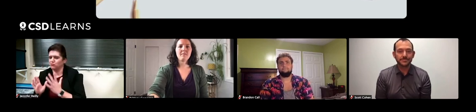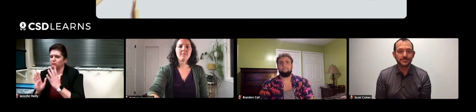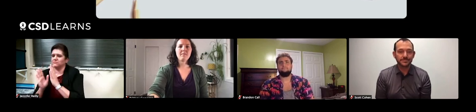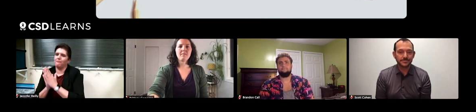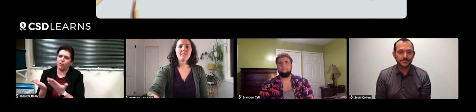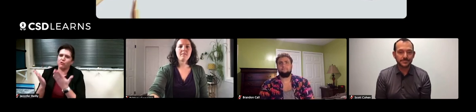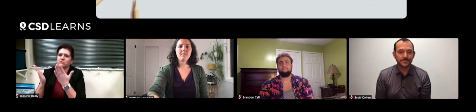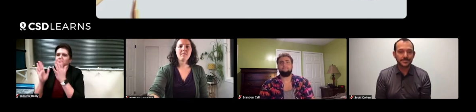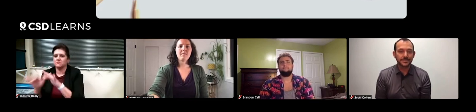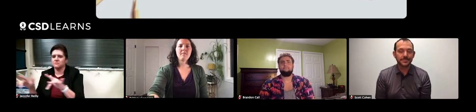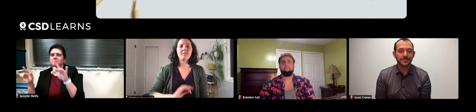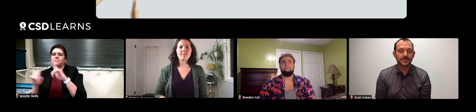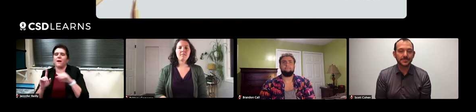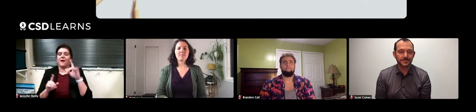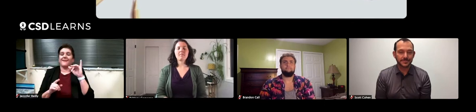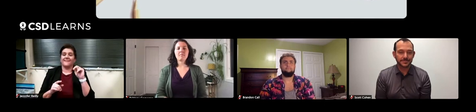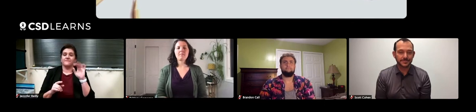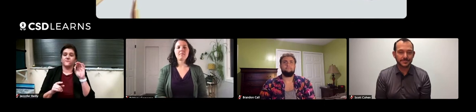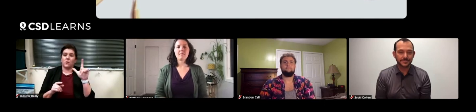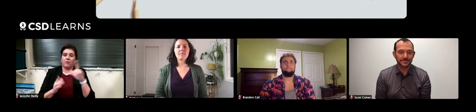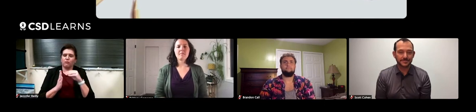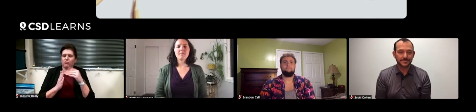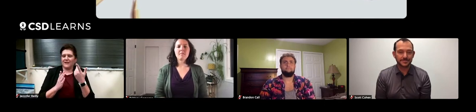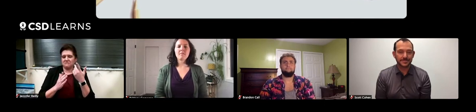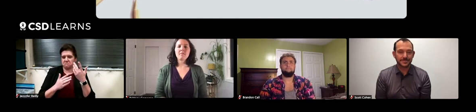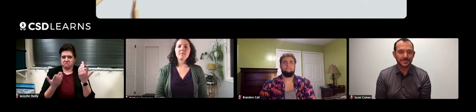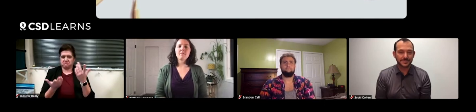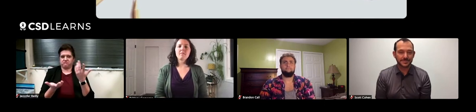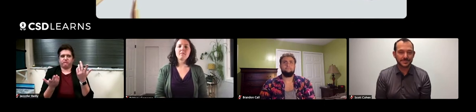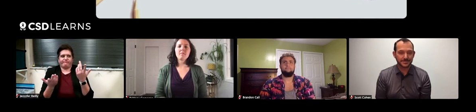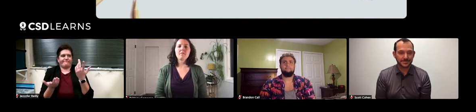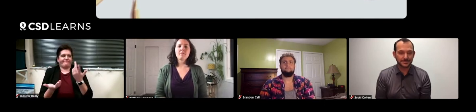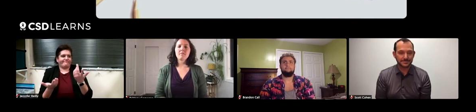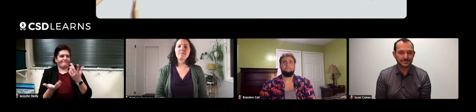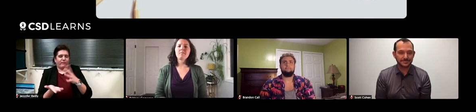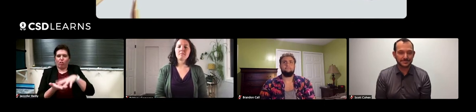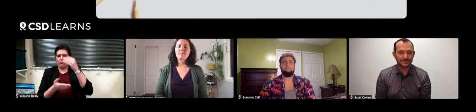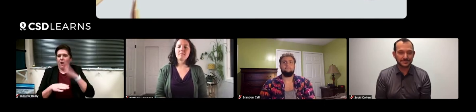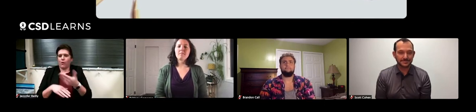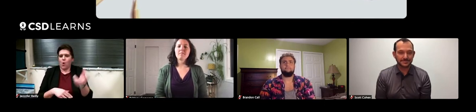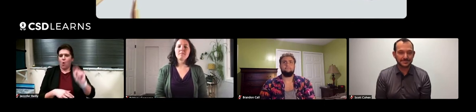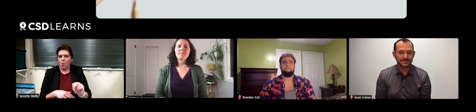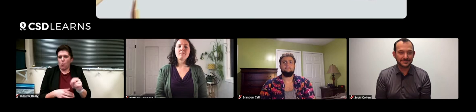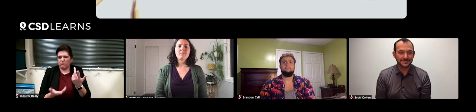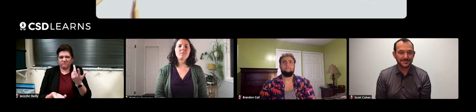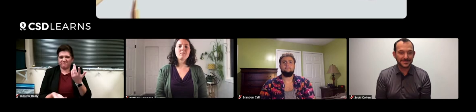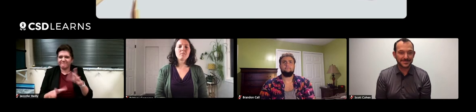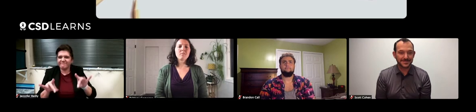textbook, and so on. But informal learning is something that happens when you're just learning on your own,